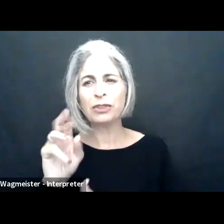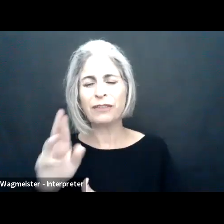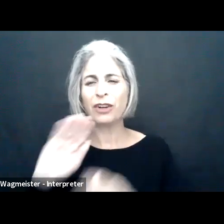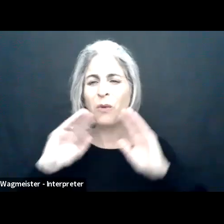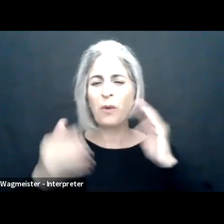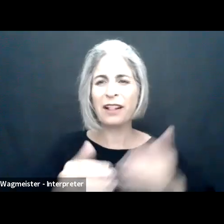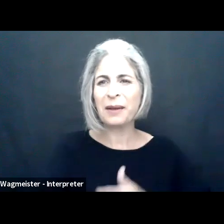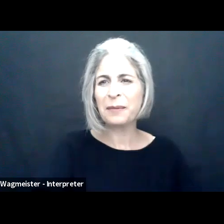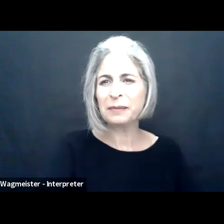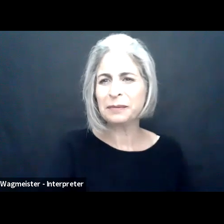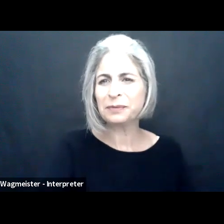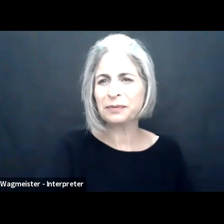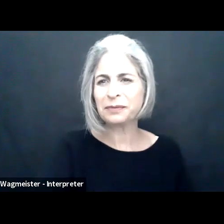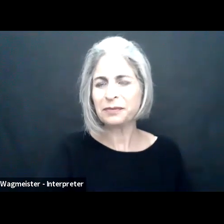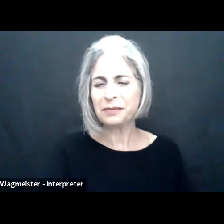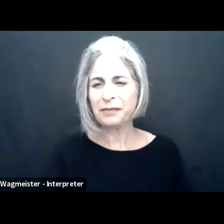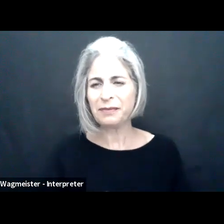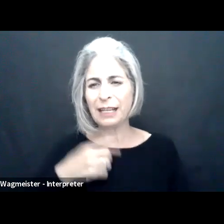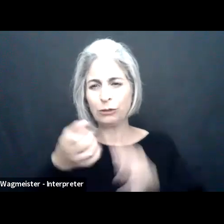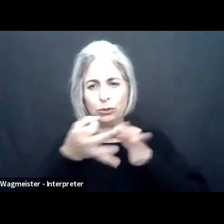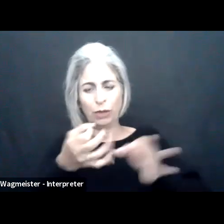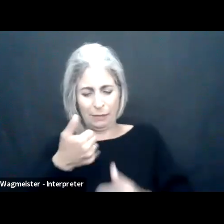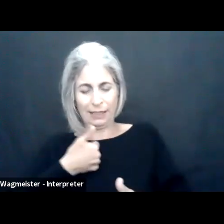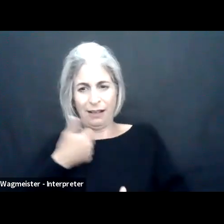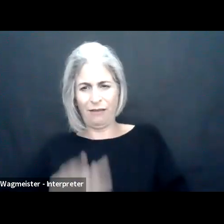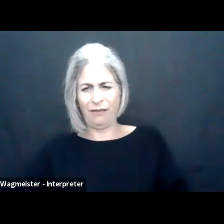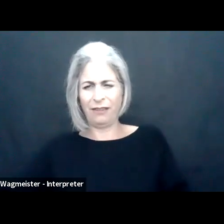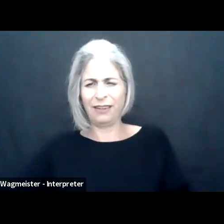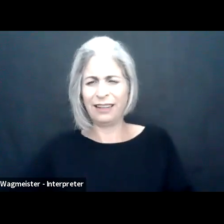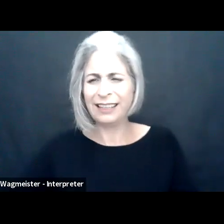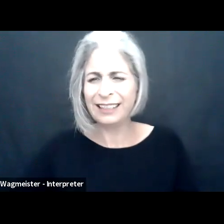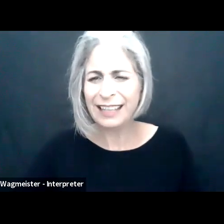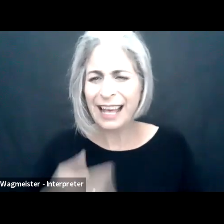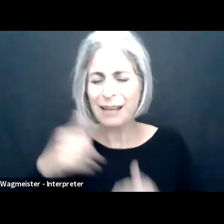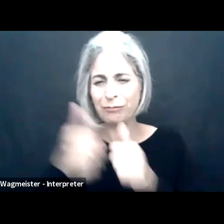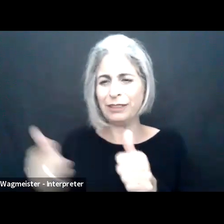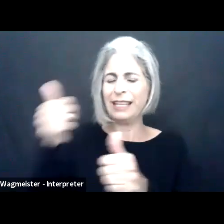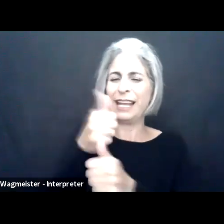So Axel, I turn it over to you. Christopher. Axel Leblois: Thank you, And I welcome everyone.